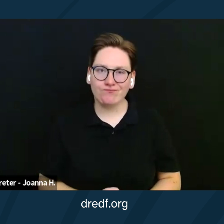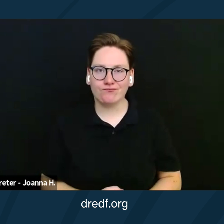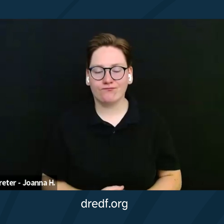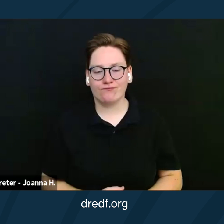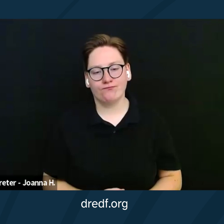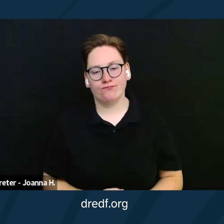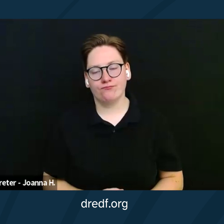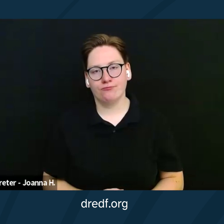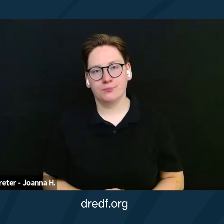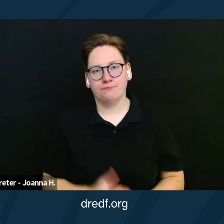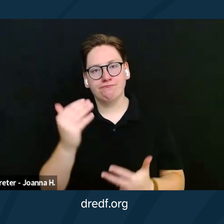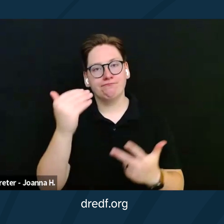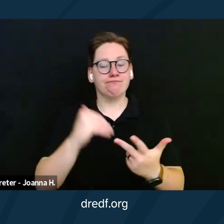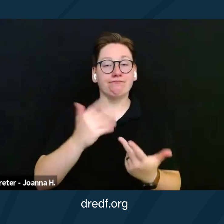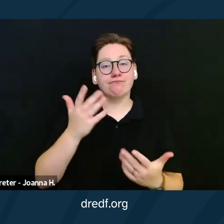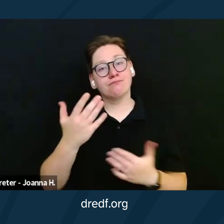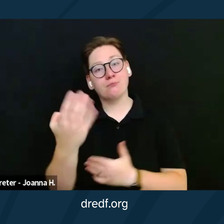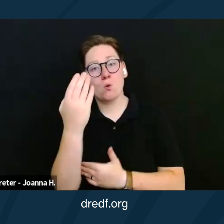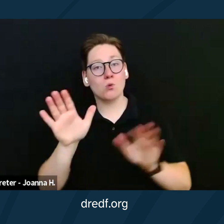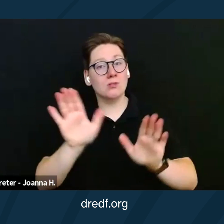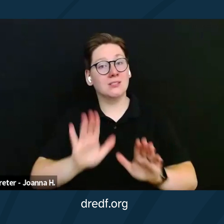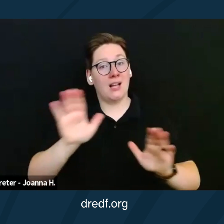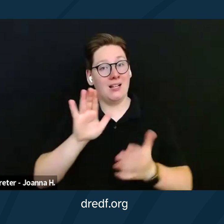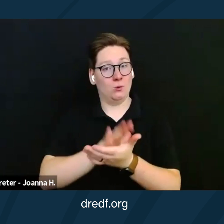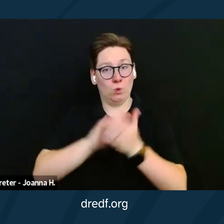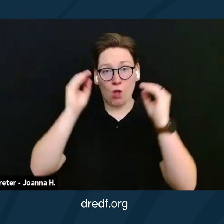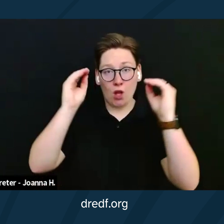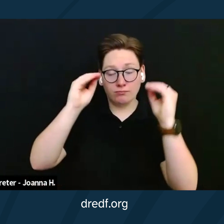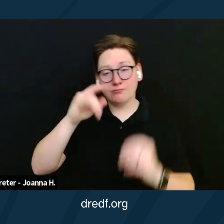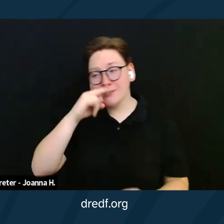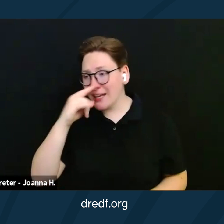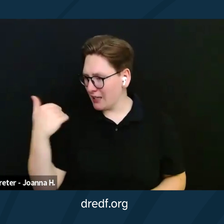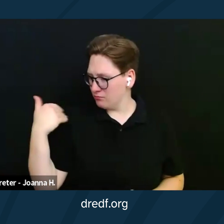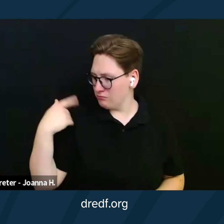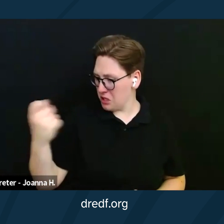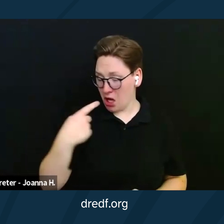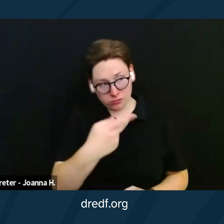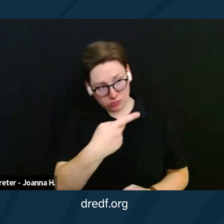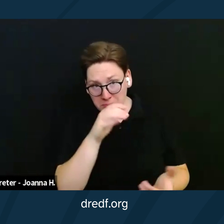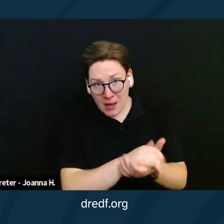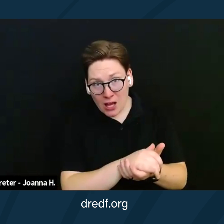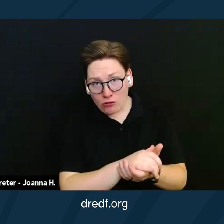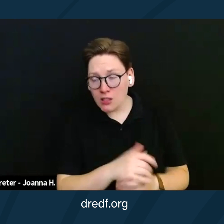When teaching Sunday school, the kids would inquire if Mark and I were married and ask, "Why not?"